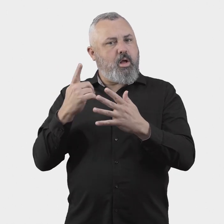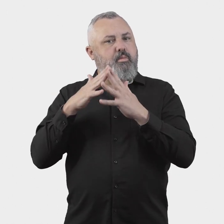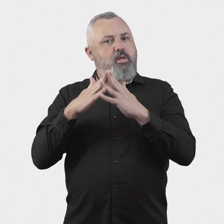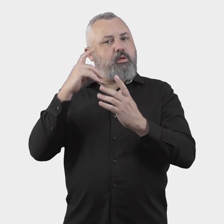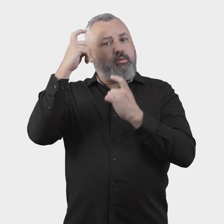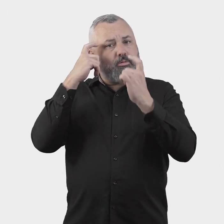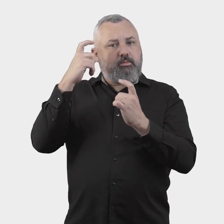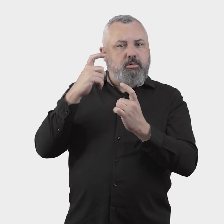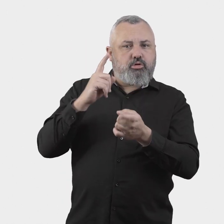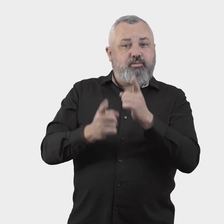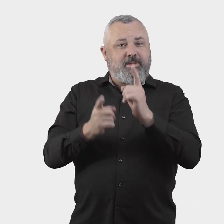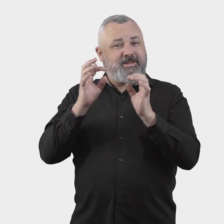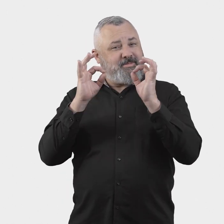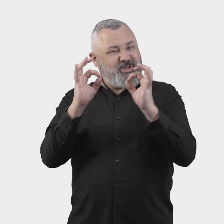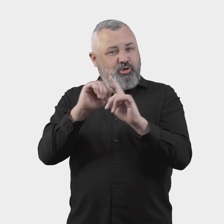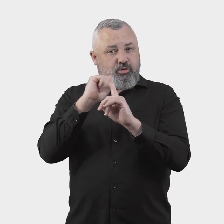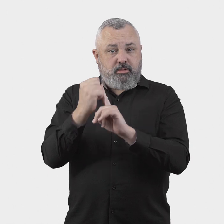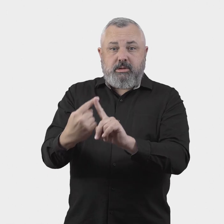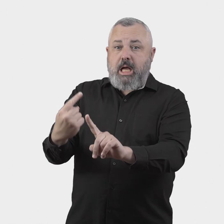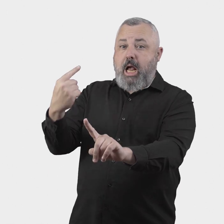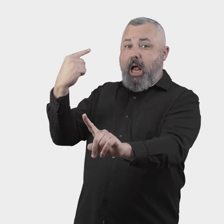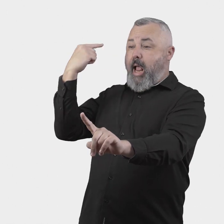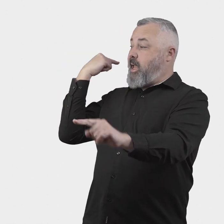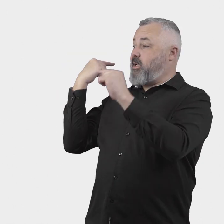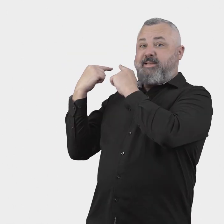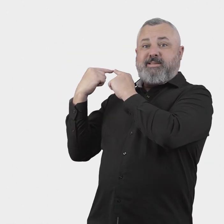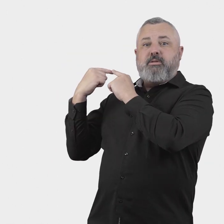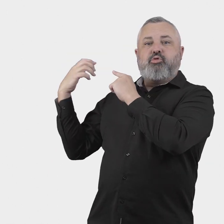The government is seeking stakeholder views on what would be an appropriate time limit, and